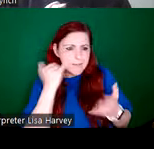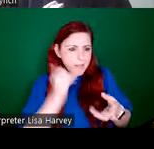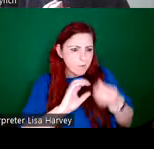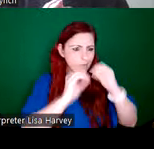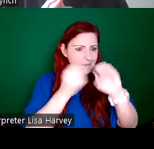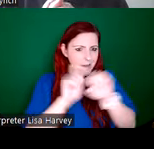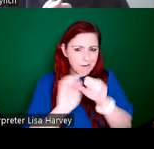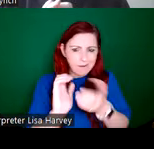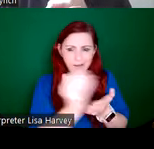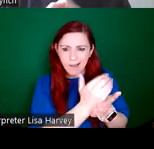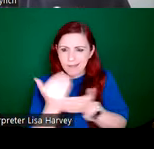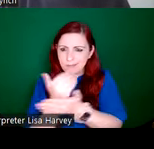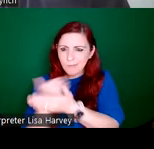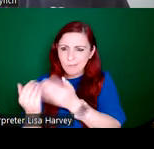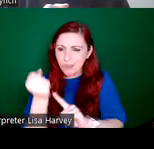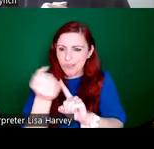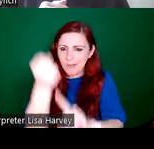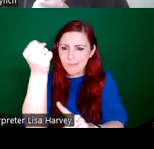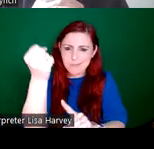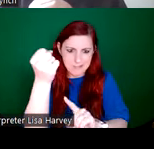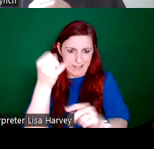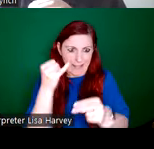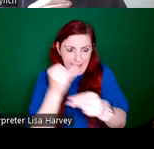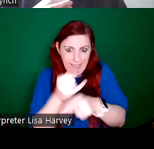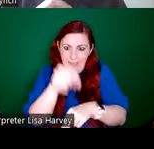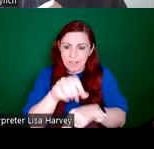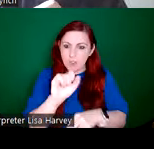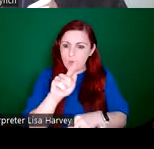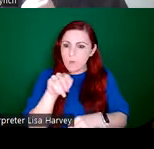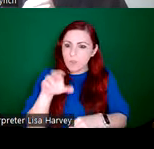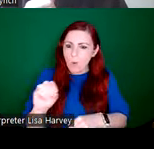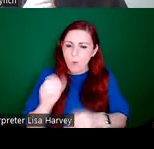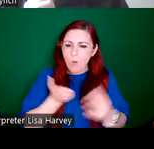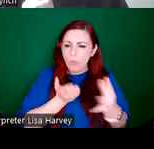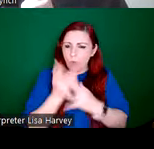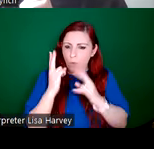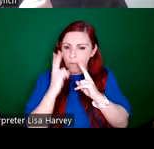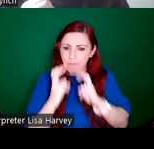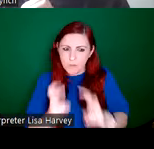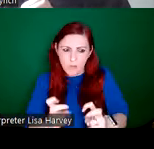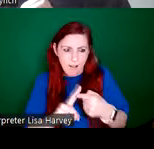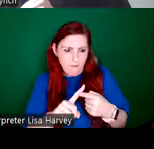achievements of the studio through an investigation of An Túr Ghloine's history,